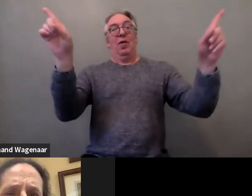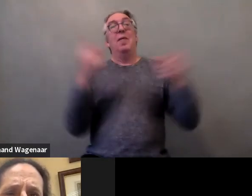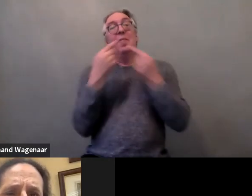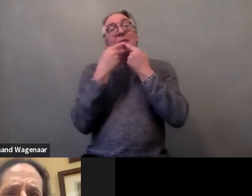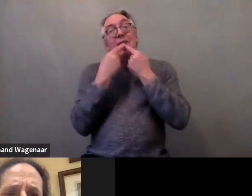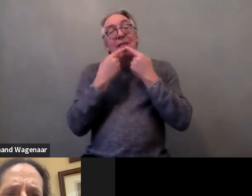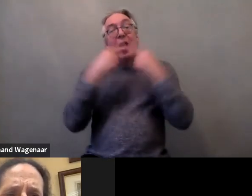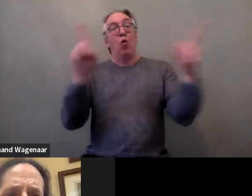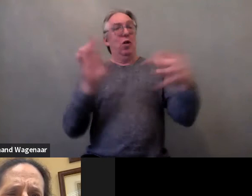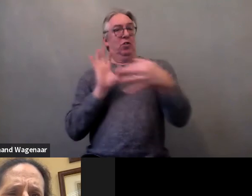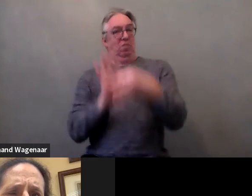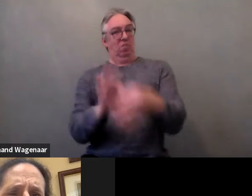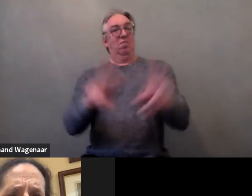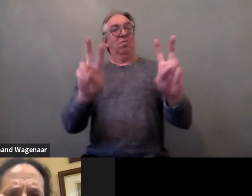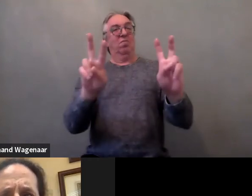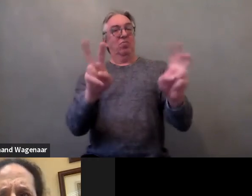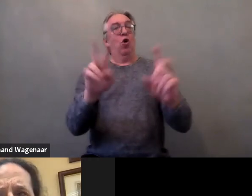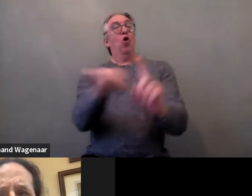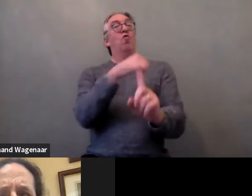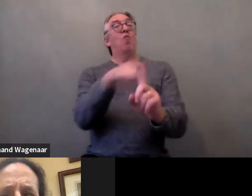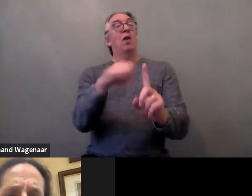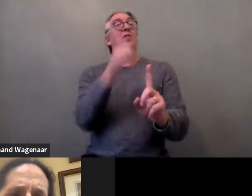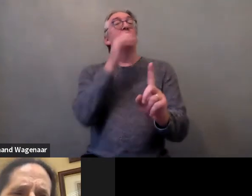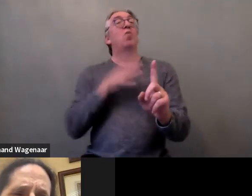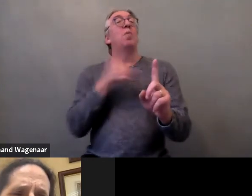against women and girls with disabilities due to the day